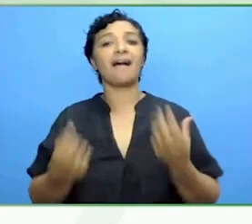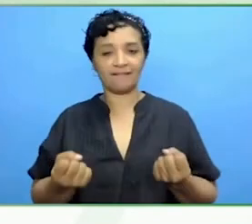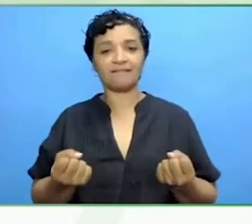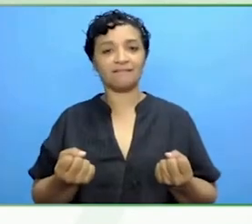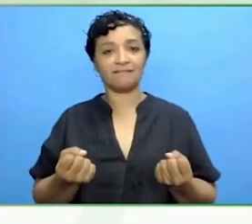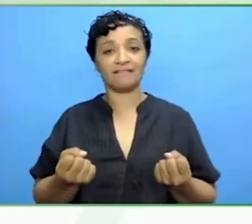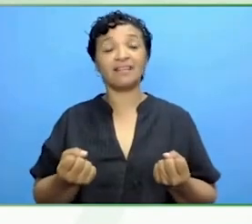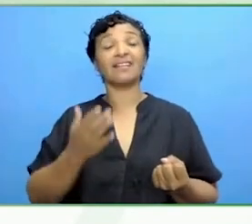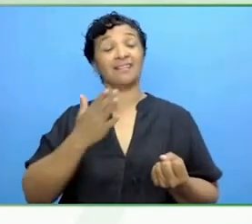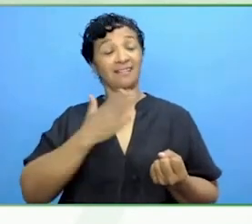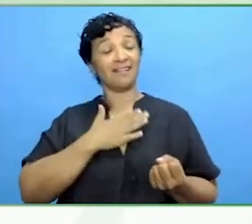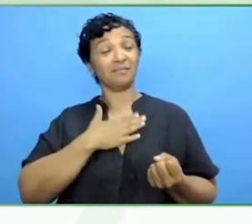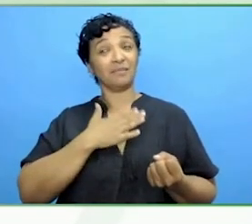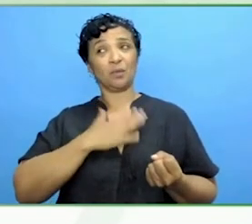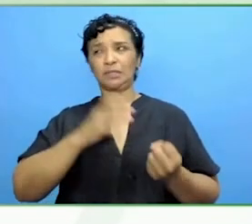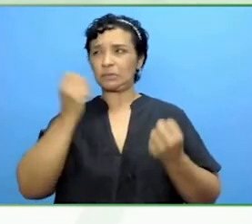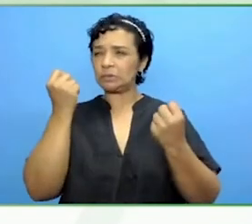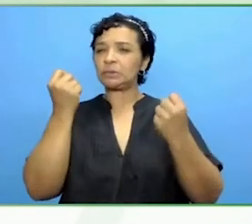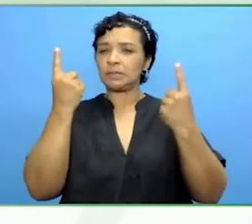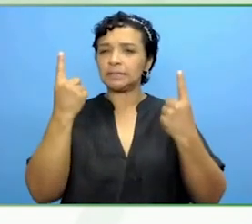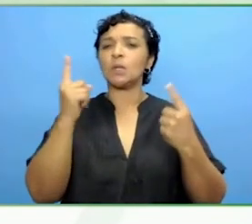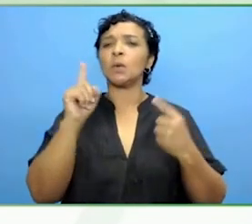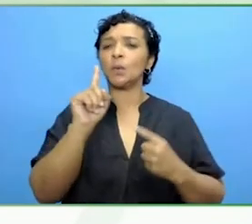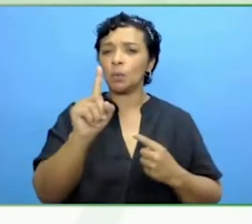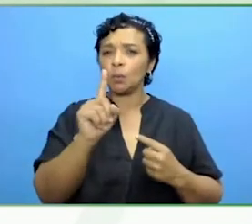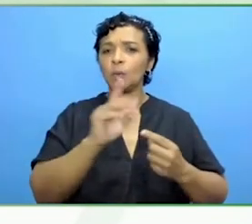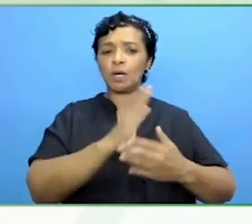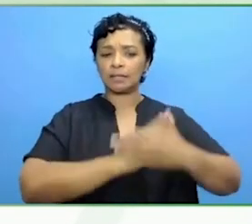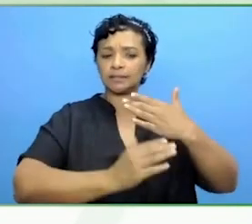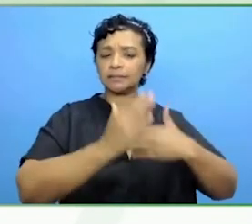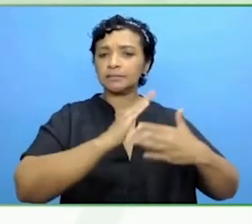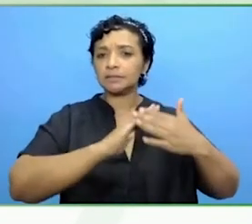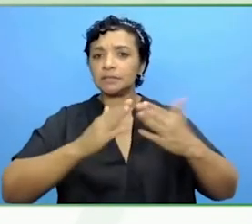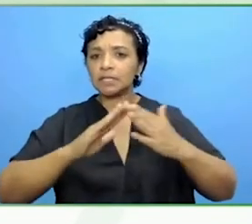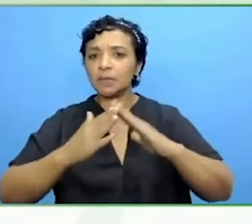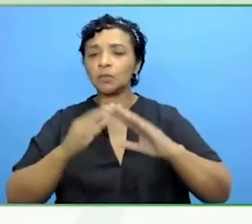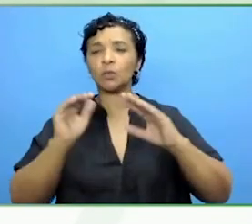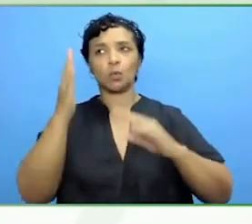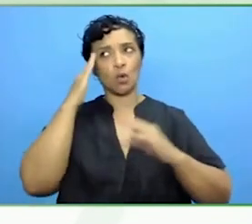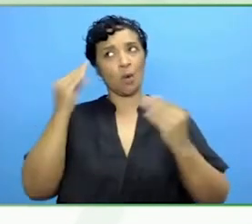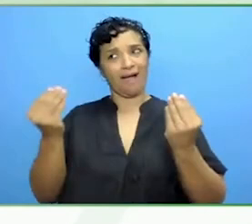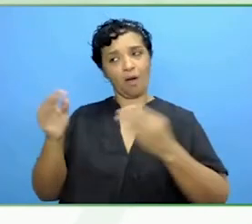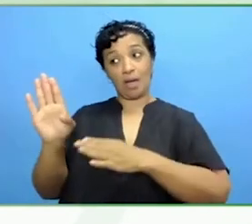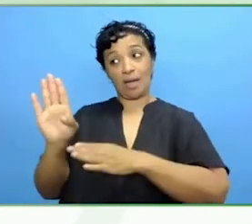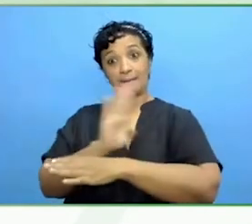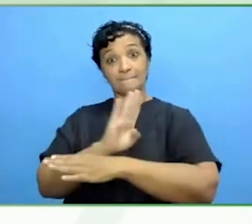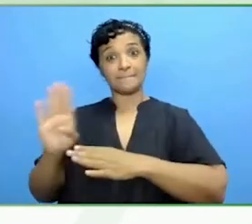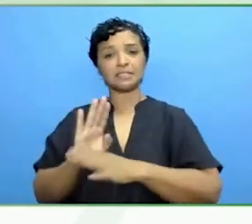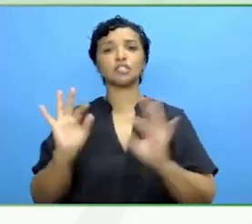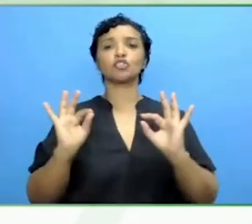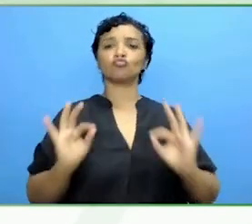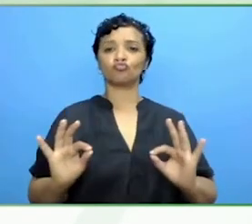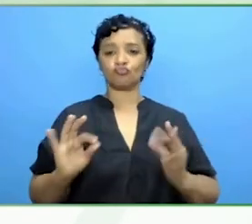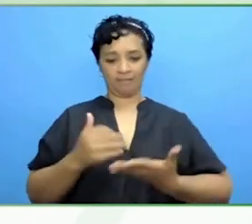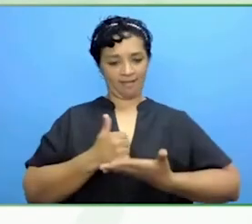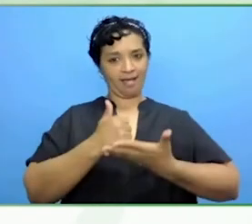me to better understand the community so that we can better put business solutions in place, again, to help them be the best versions